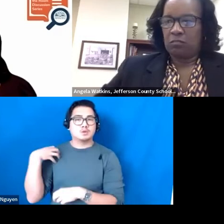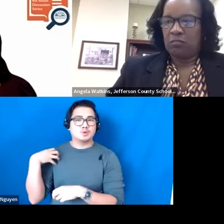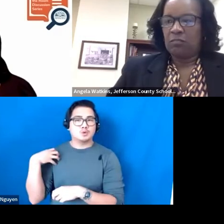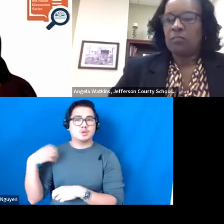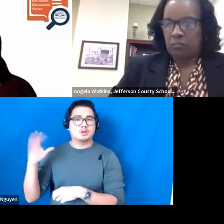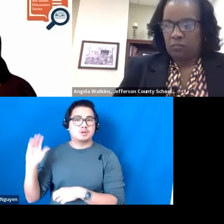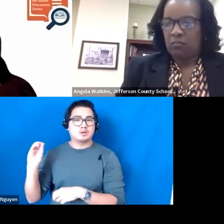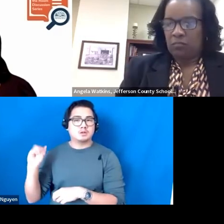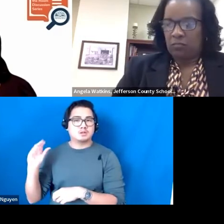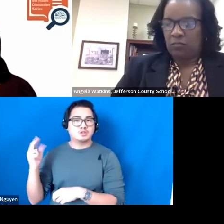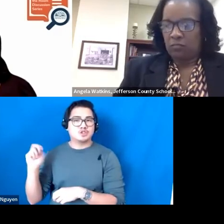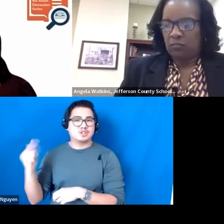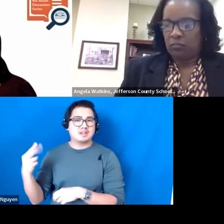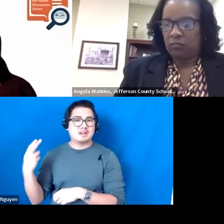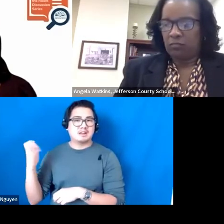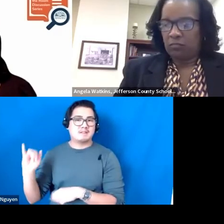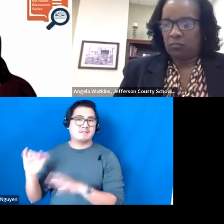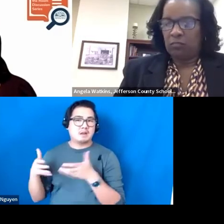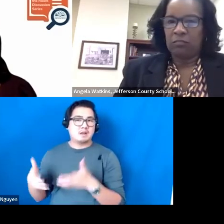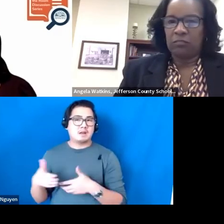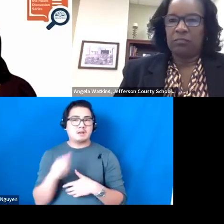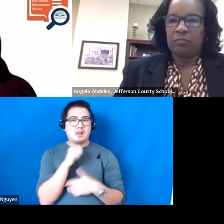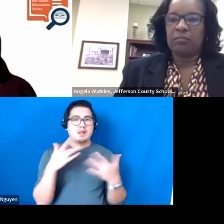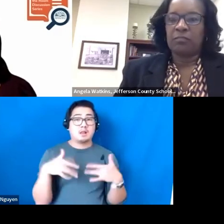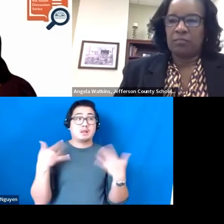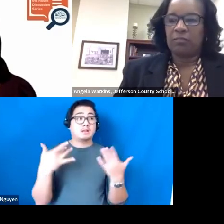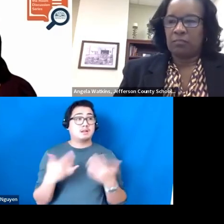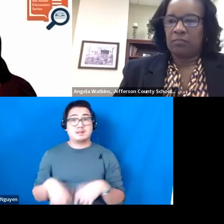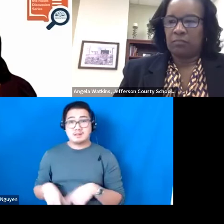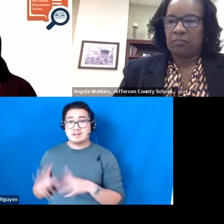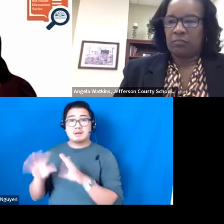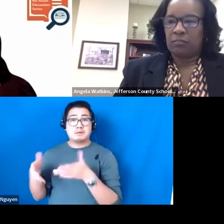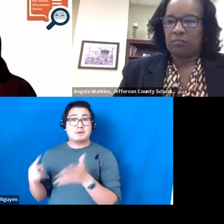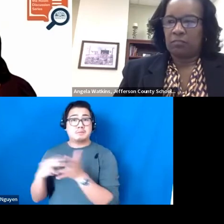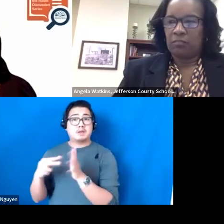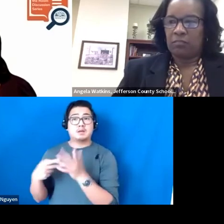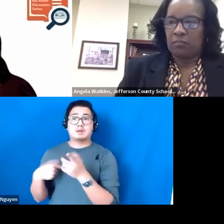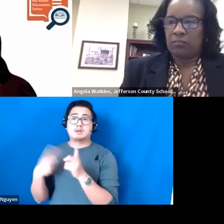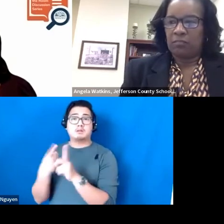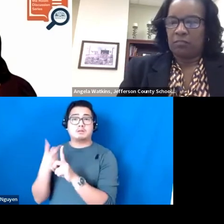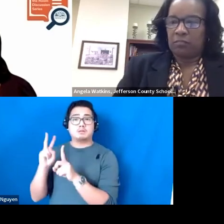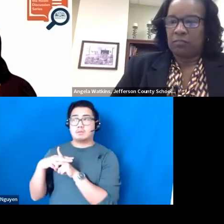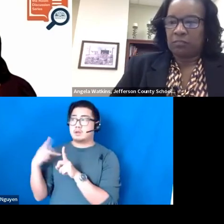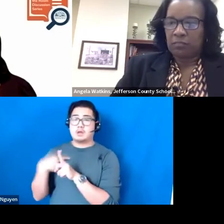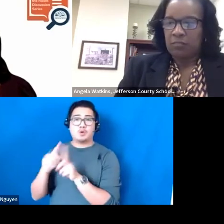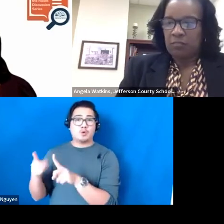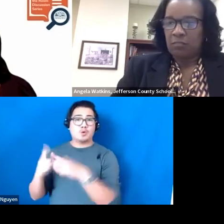Coaching is not running copies for a teacher, That may be to build a relationship and be winsome at the beginning,